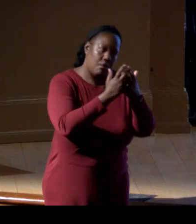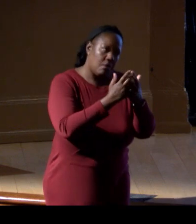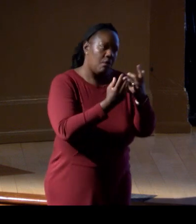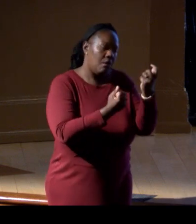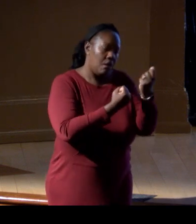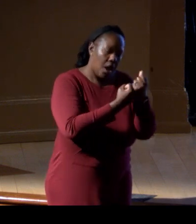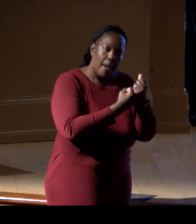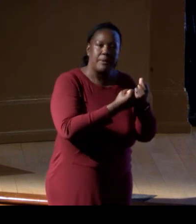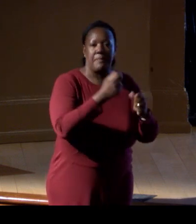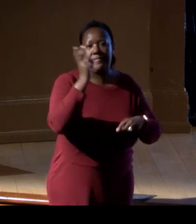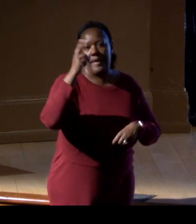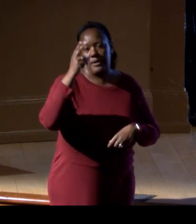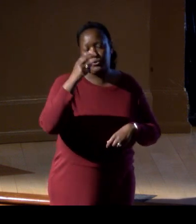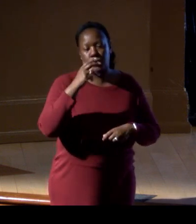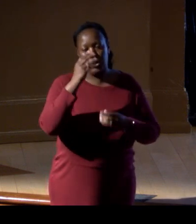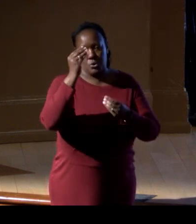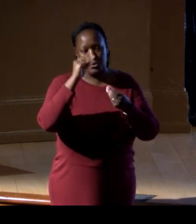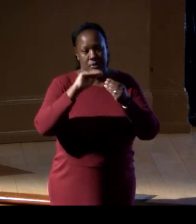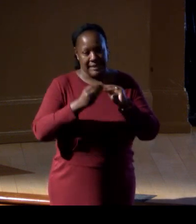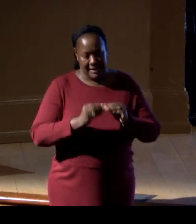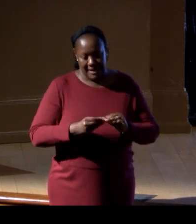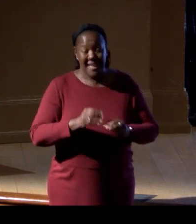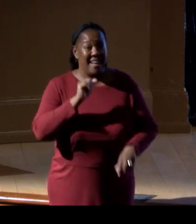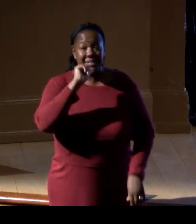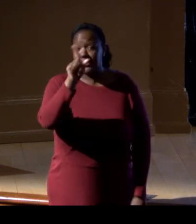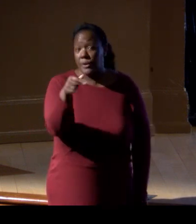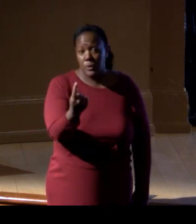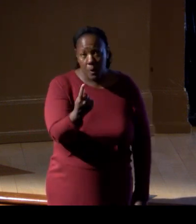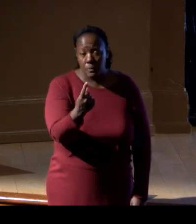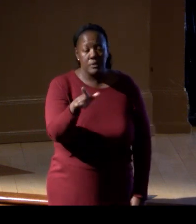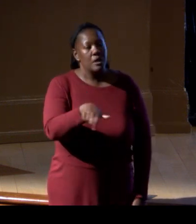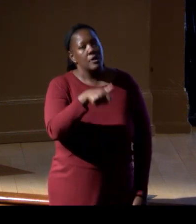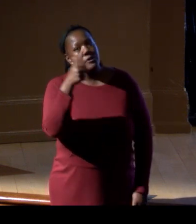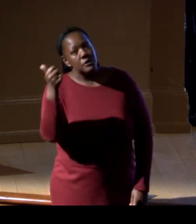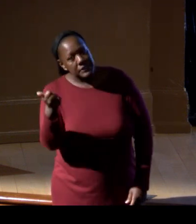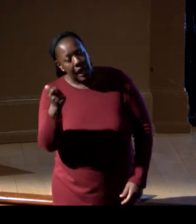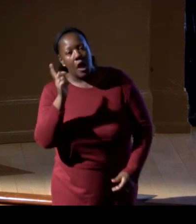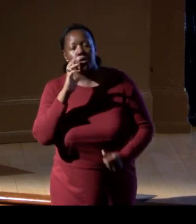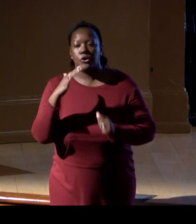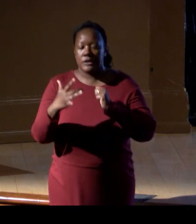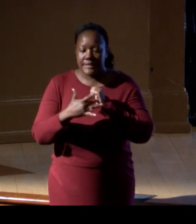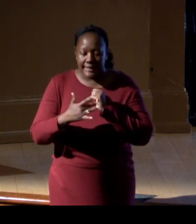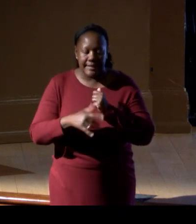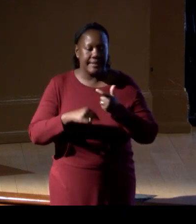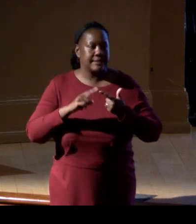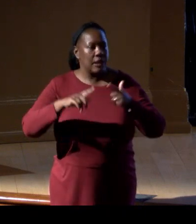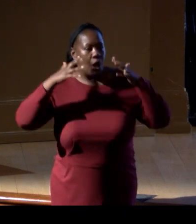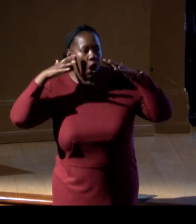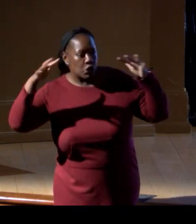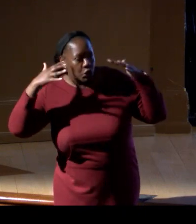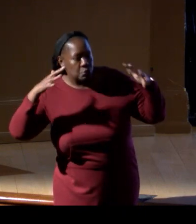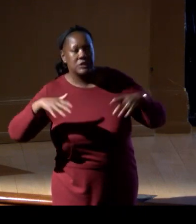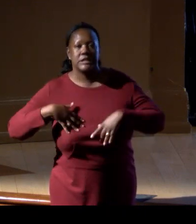and it's not alone. There are other in situ techniques that are coming on acoustics, camera traps, telemetry.